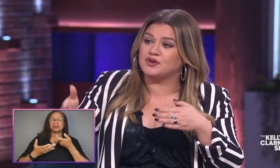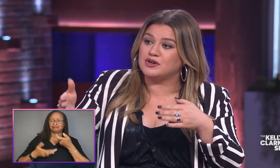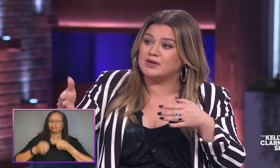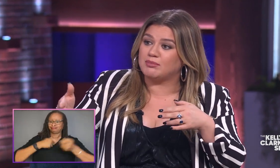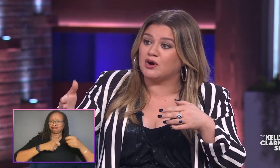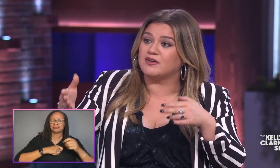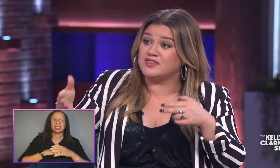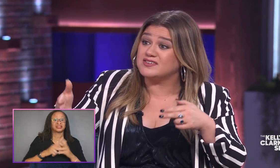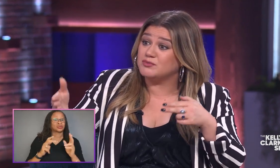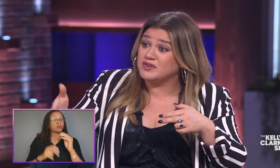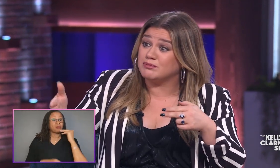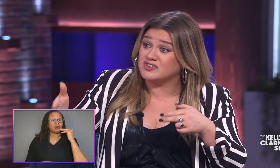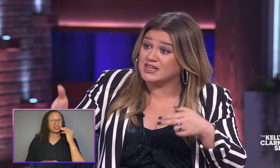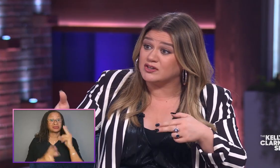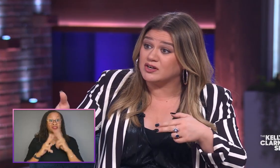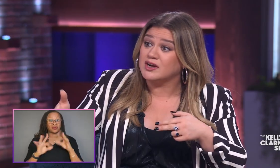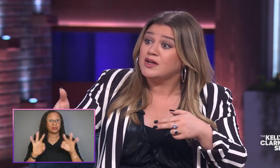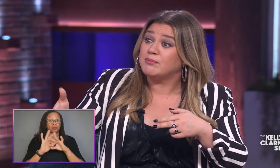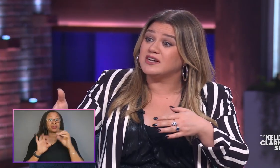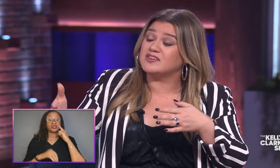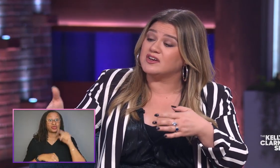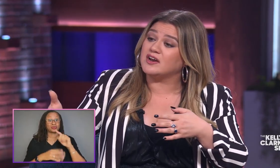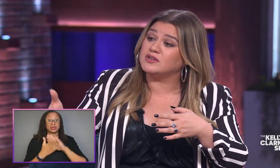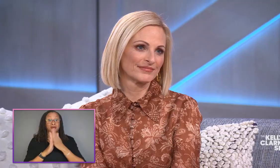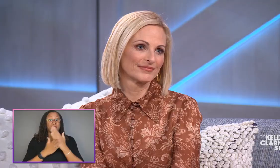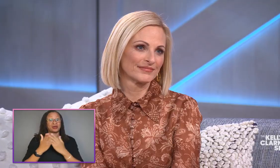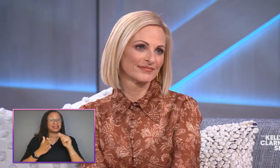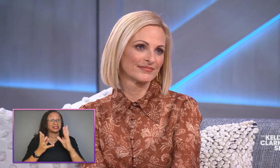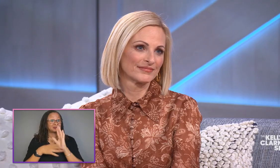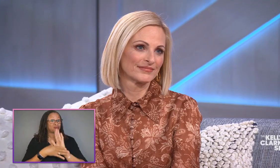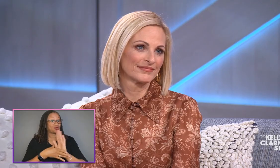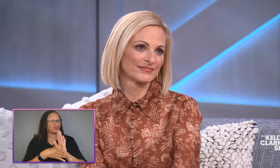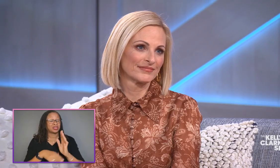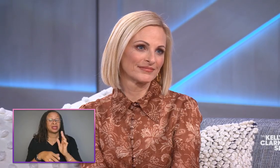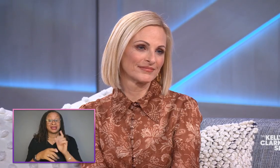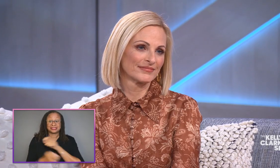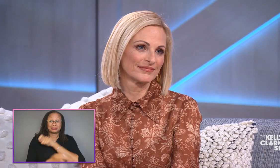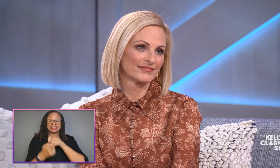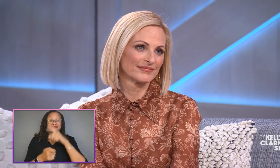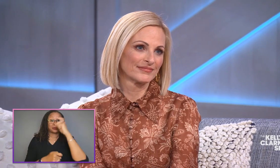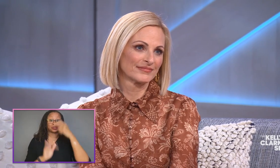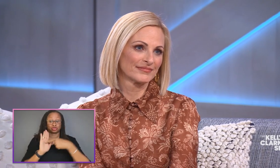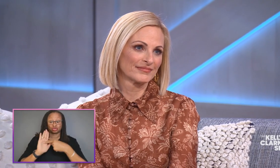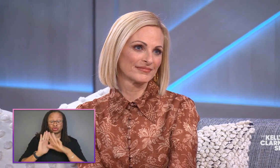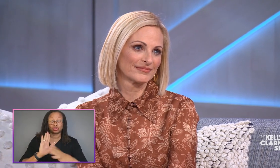for you to be a part of this movie in particular? Because it not only showcases like your gifts, your talent as an actor,